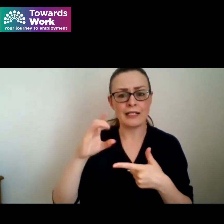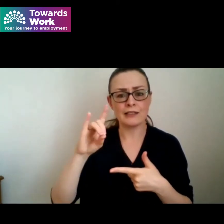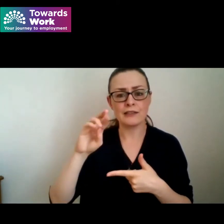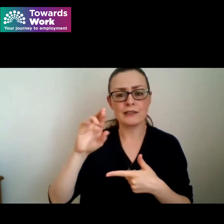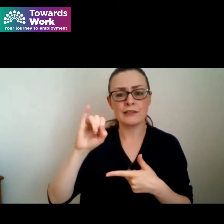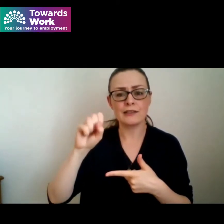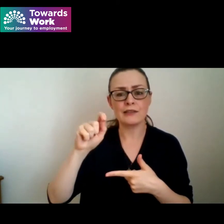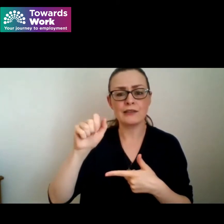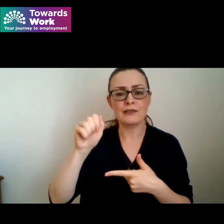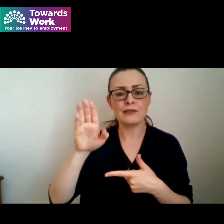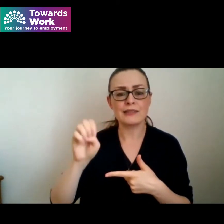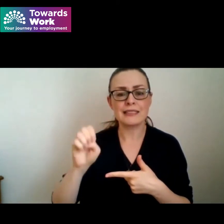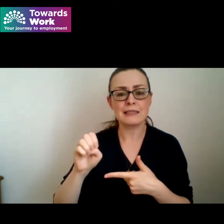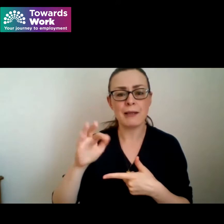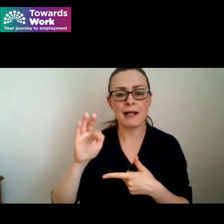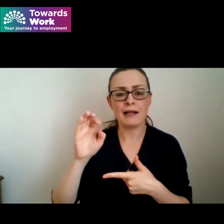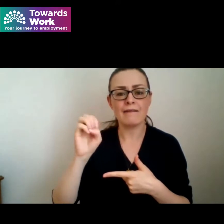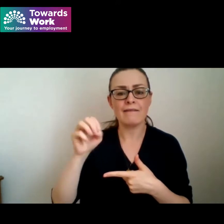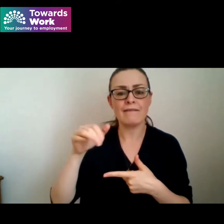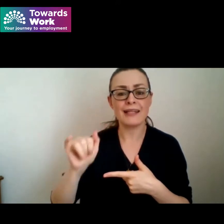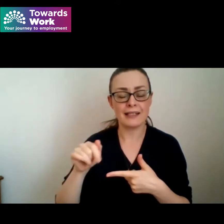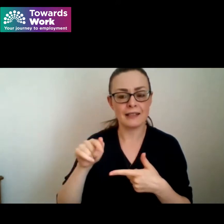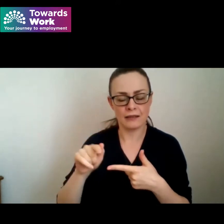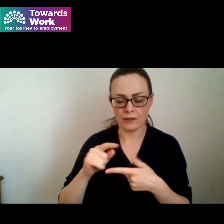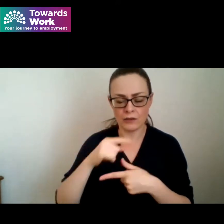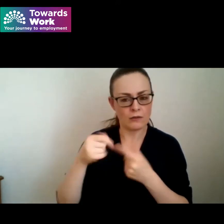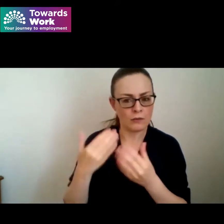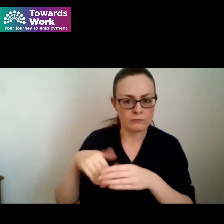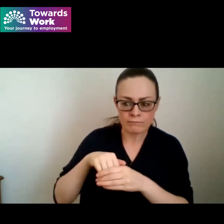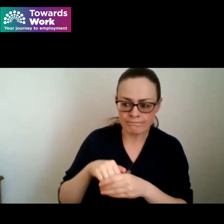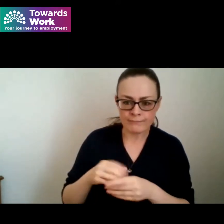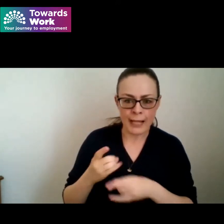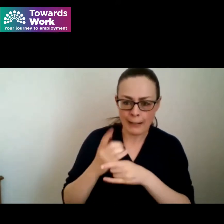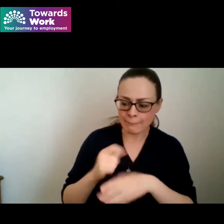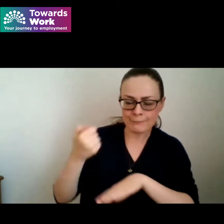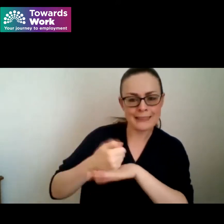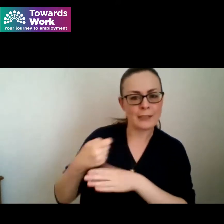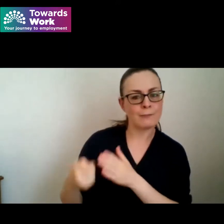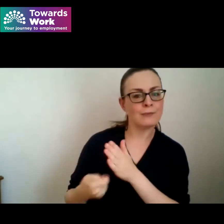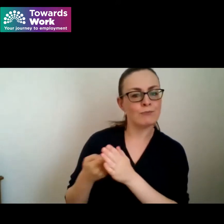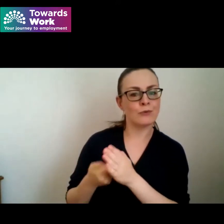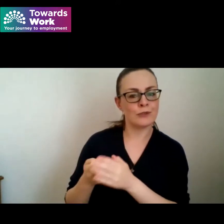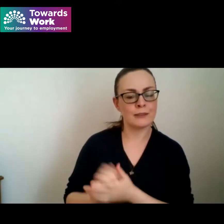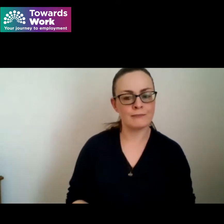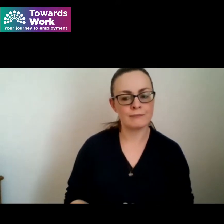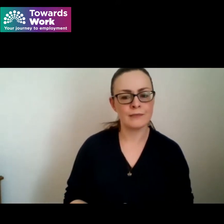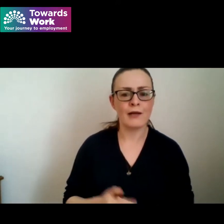who came together to oversee the implementation of this project I wish you every success with the